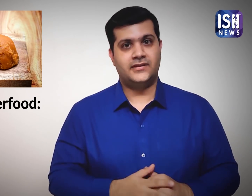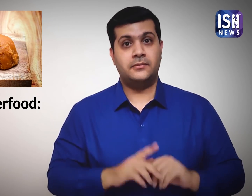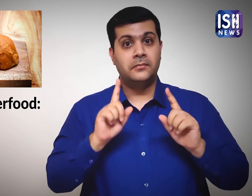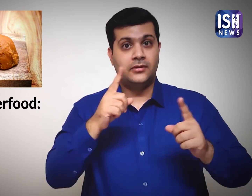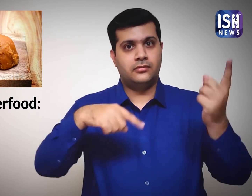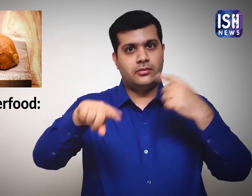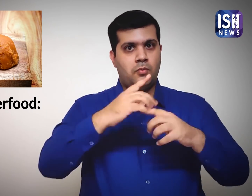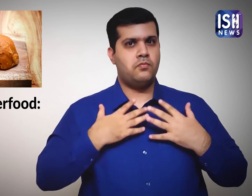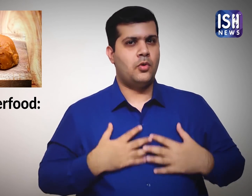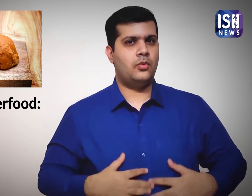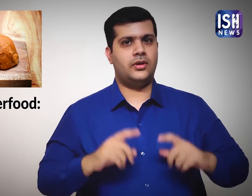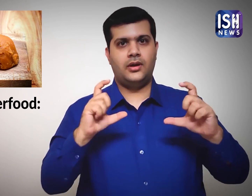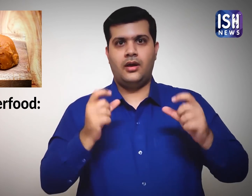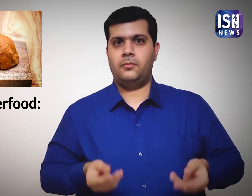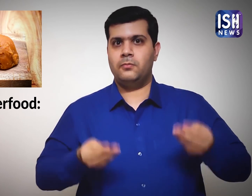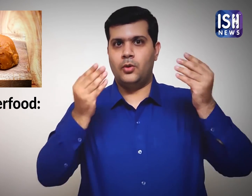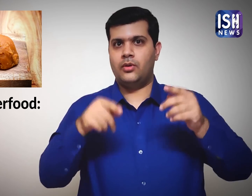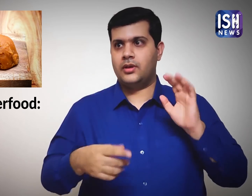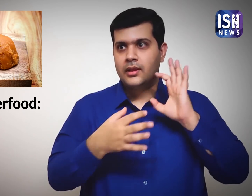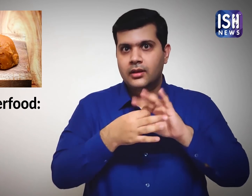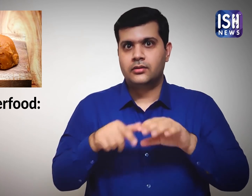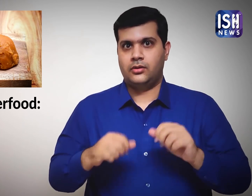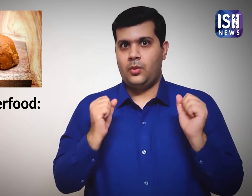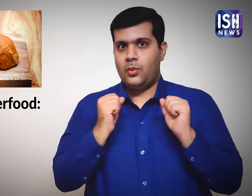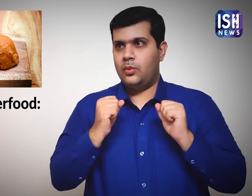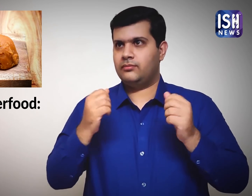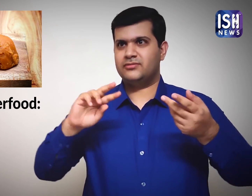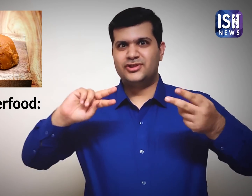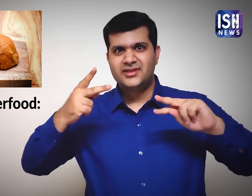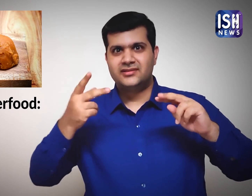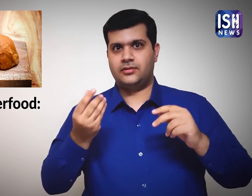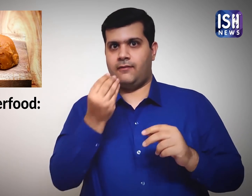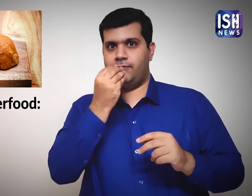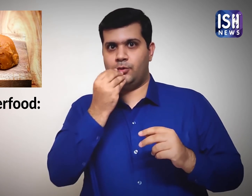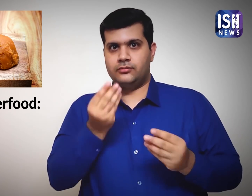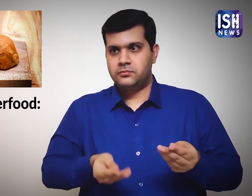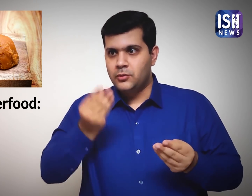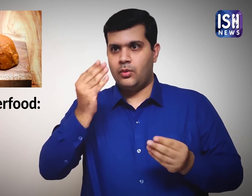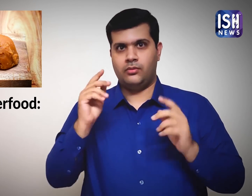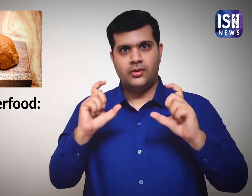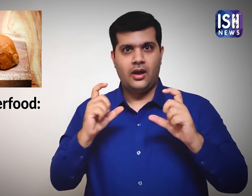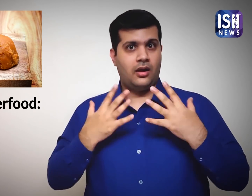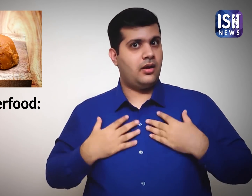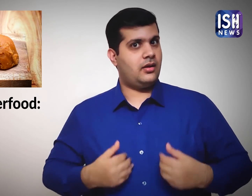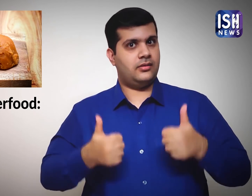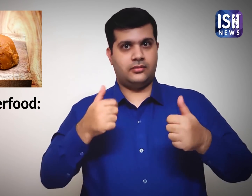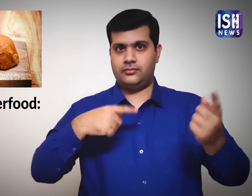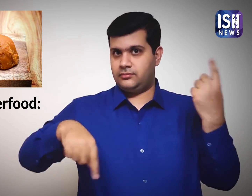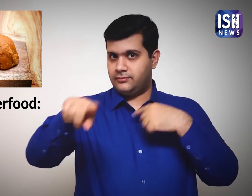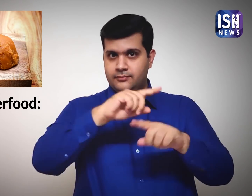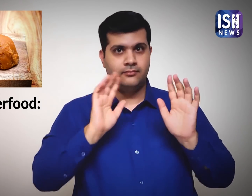But you need to be careful with your body and with daily dietary habits as the weather changes.